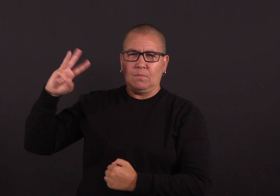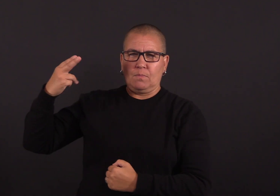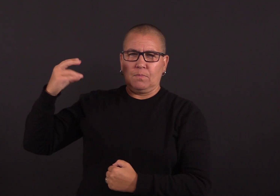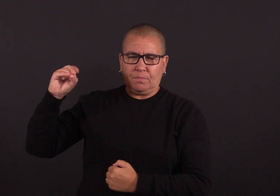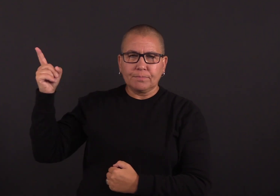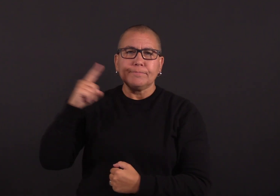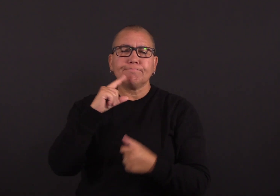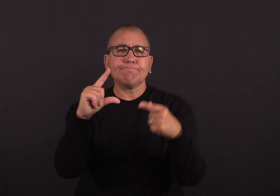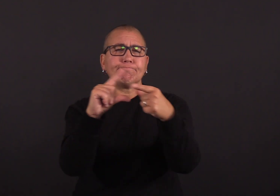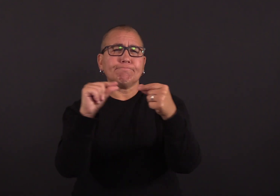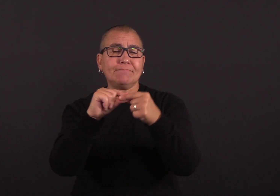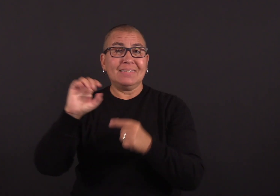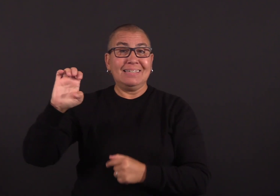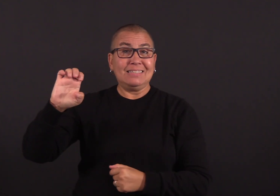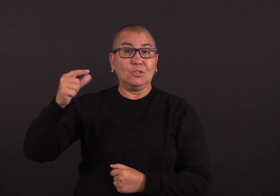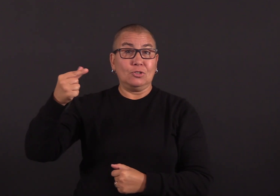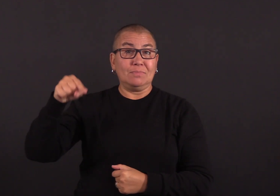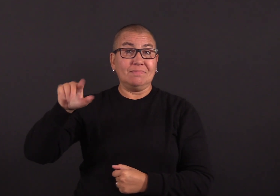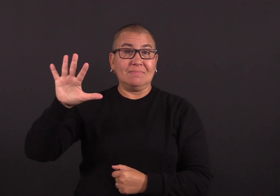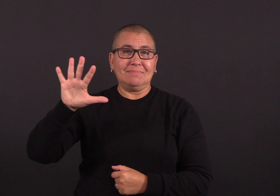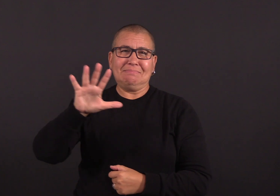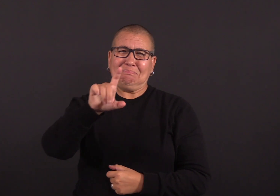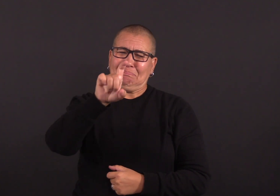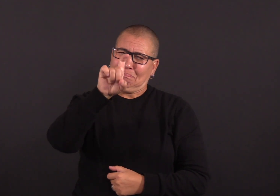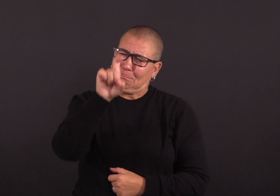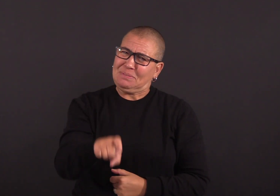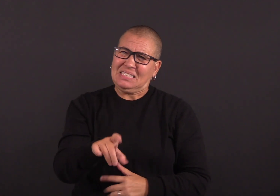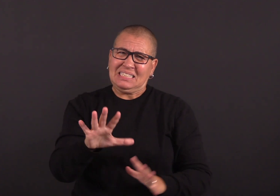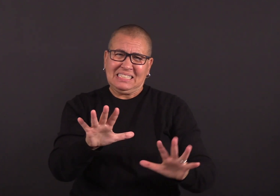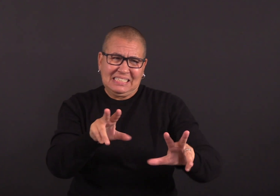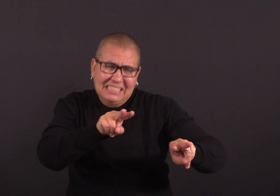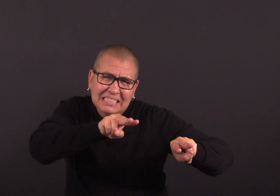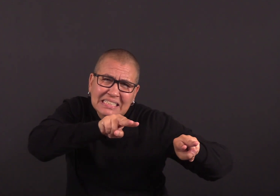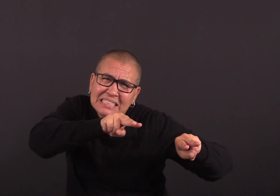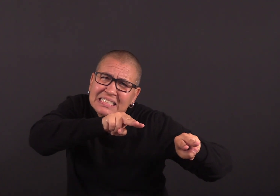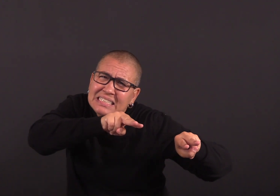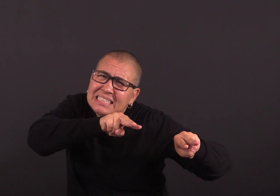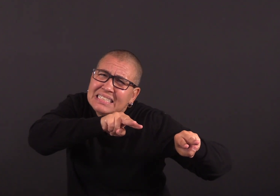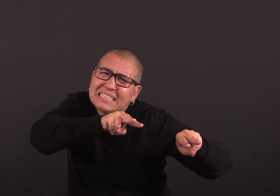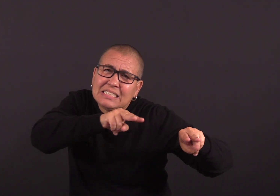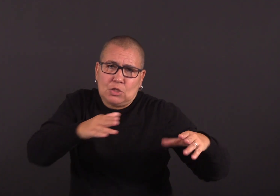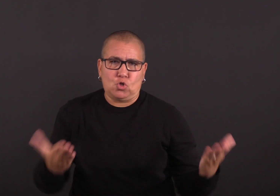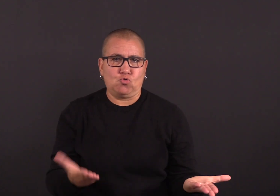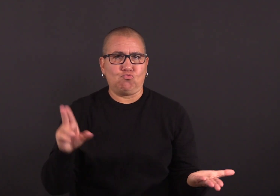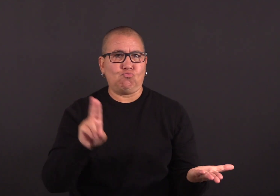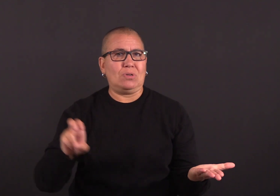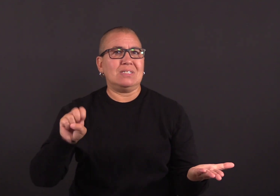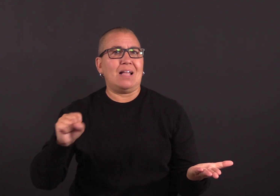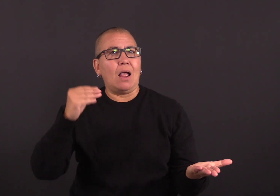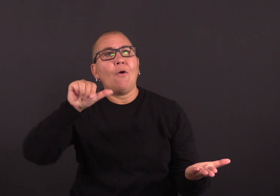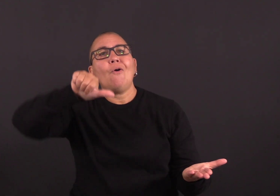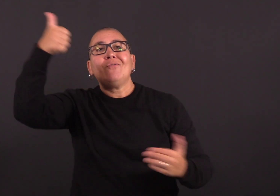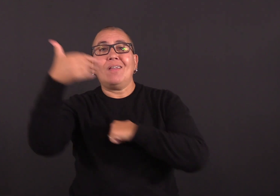EG.5 as a “variant of interest,” which means countries should monitor it more closely than